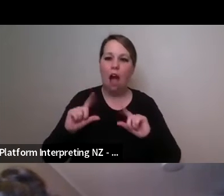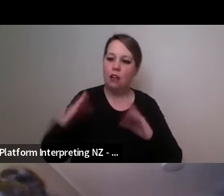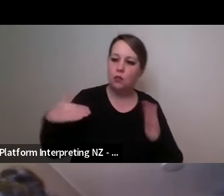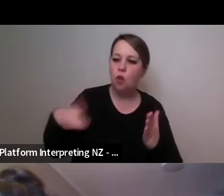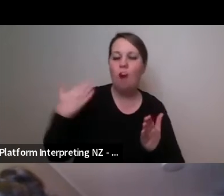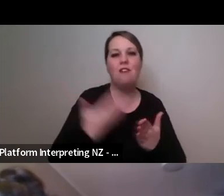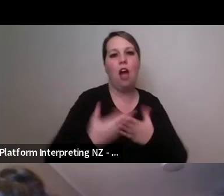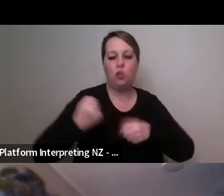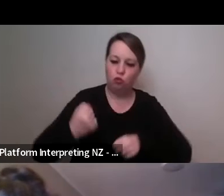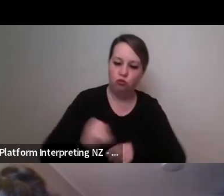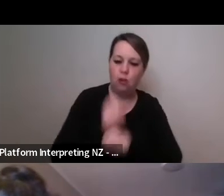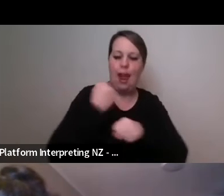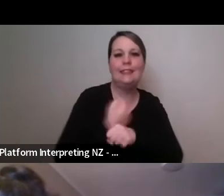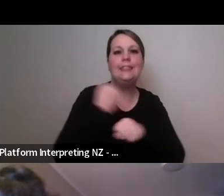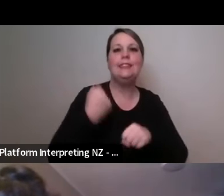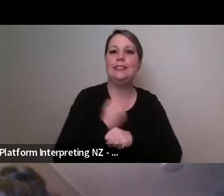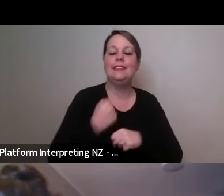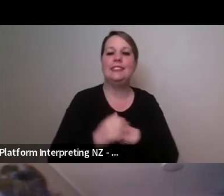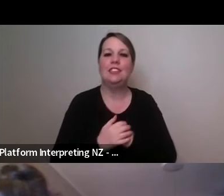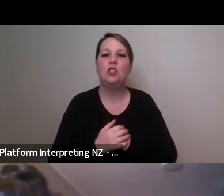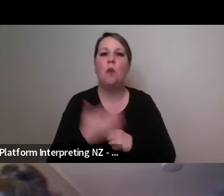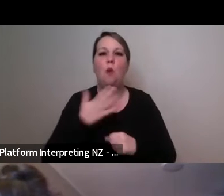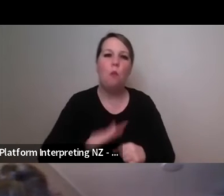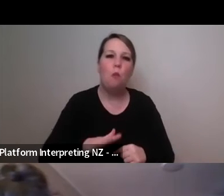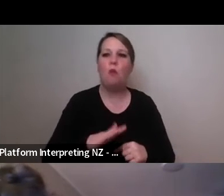and so we're looking now at how we can build sort of more engagement opportunities to engage with